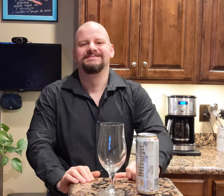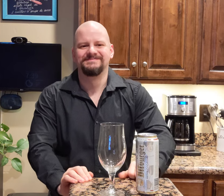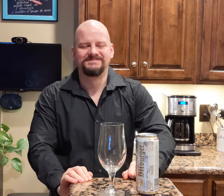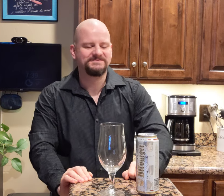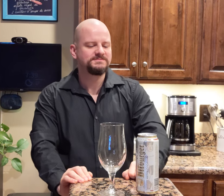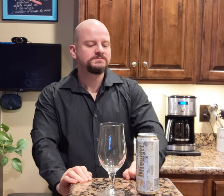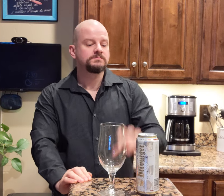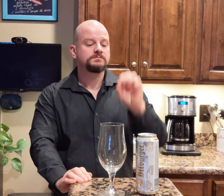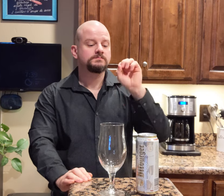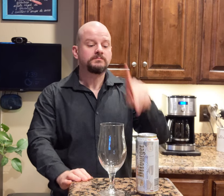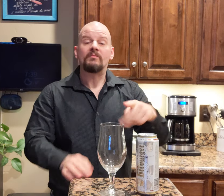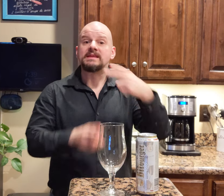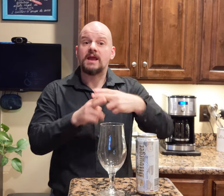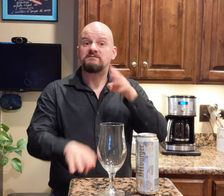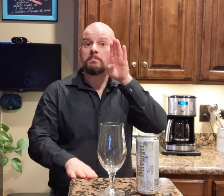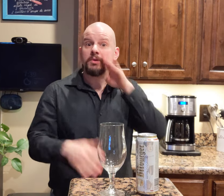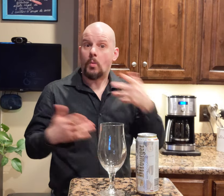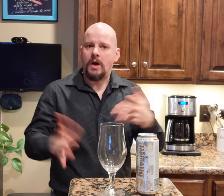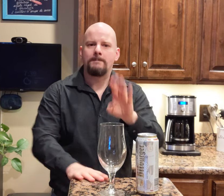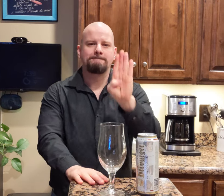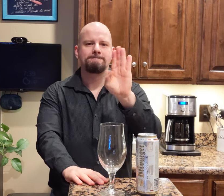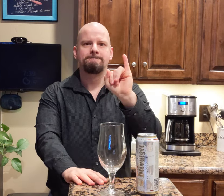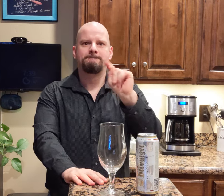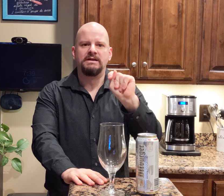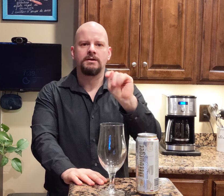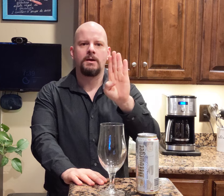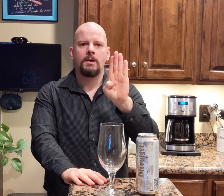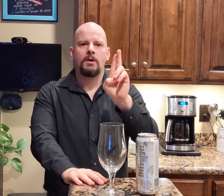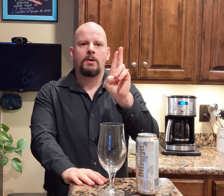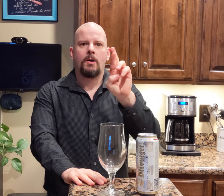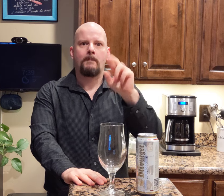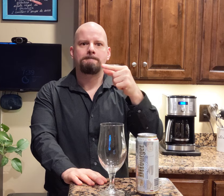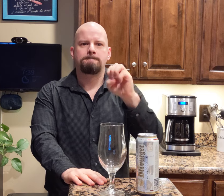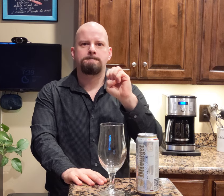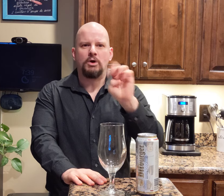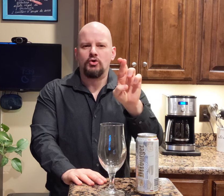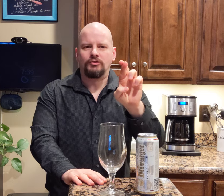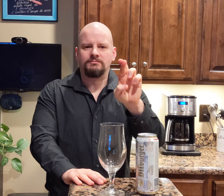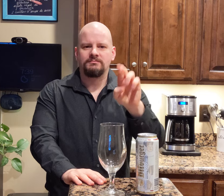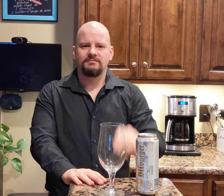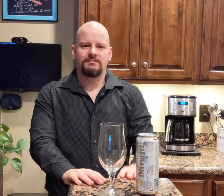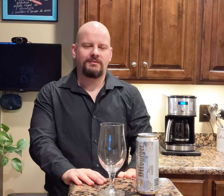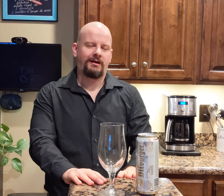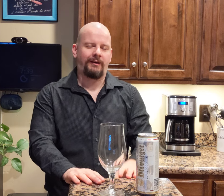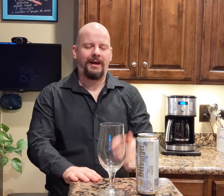The beer's name is Bitburger.